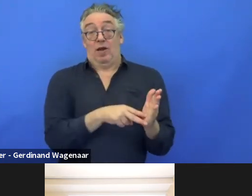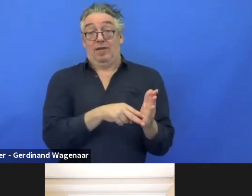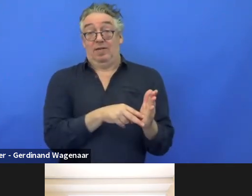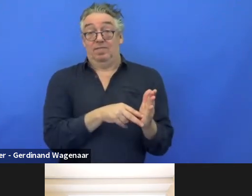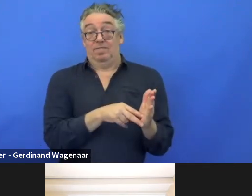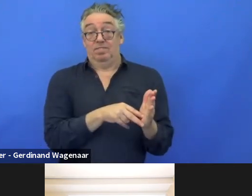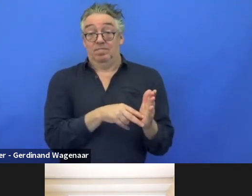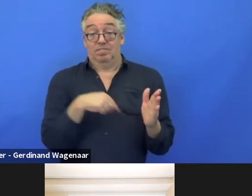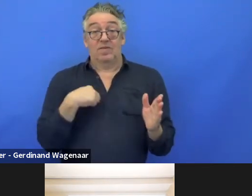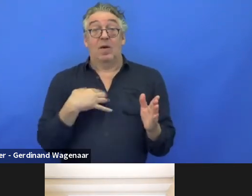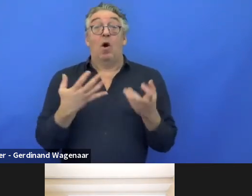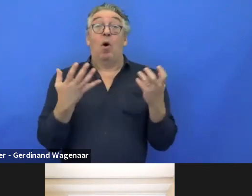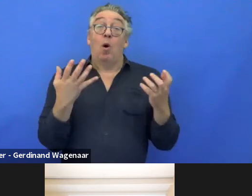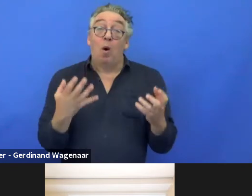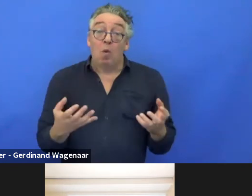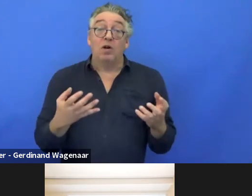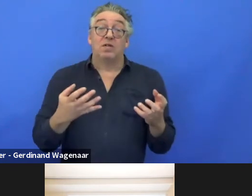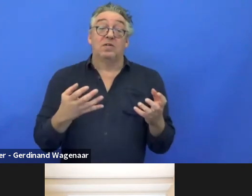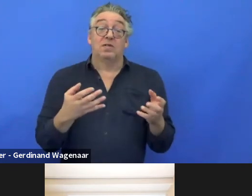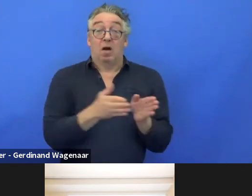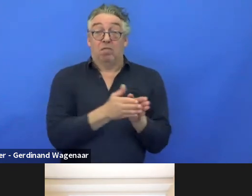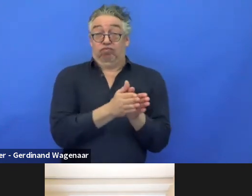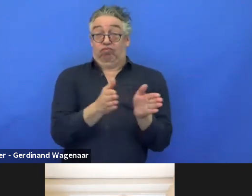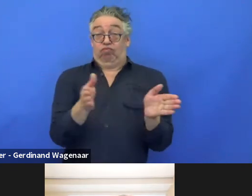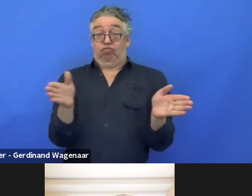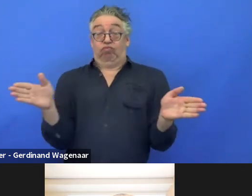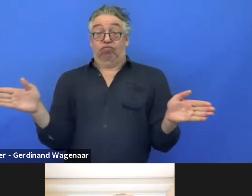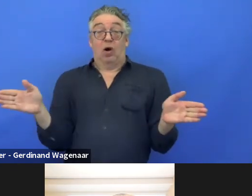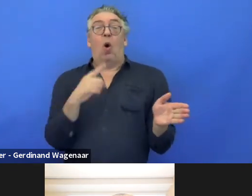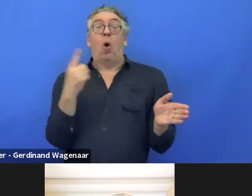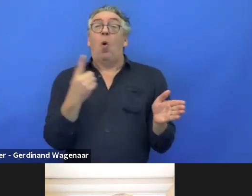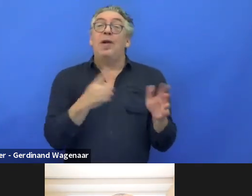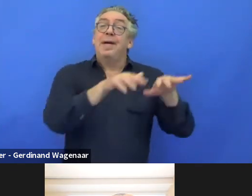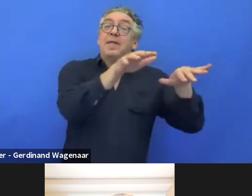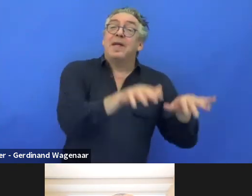a complete media package for the field of disability.